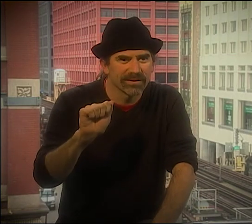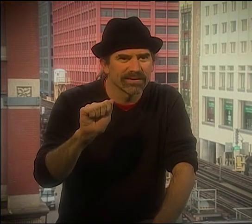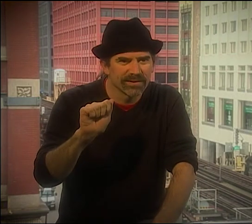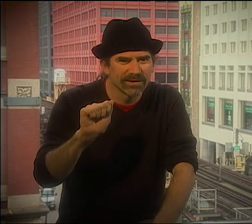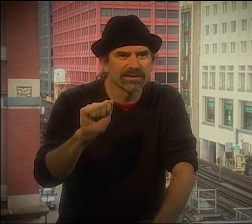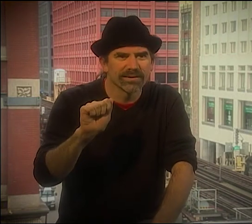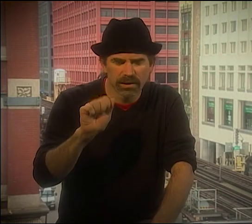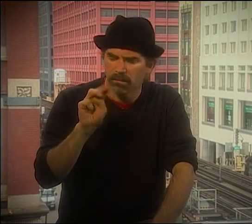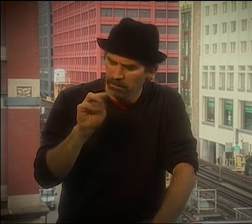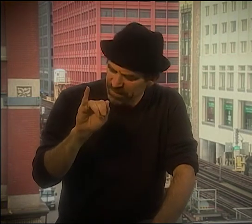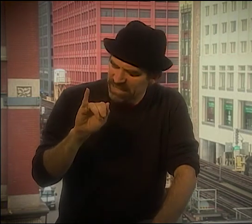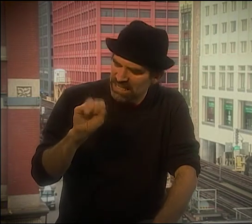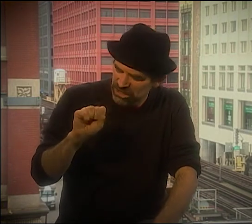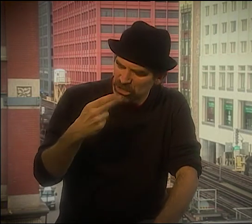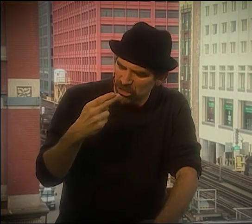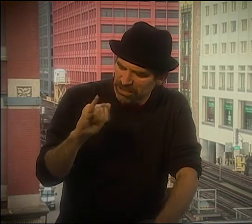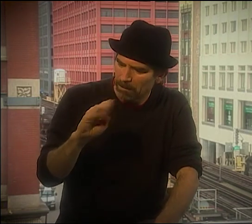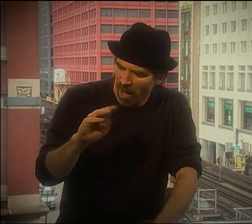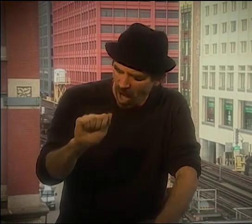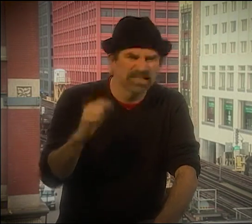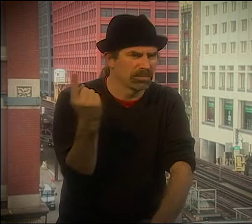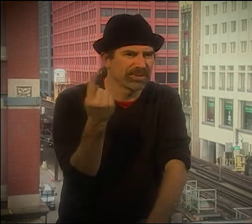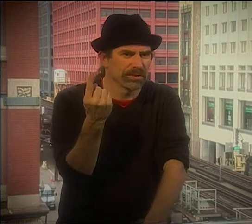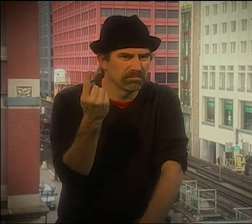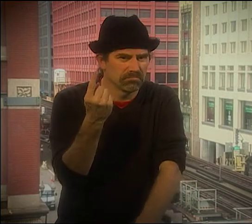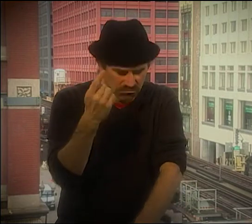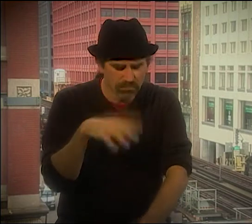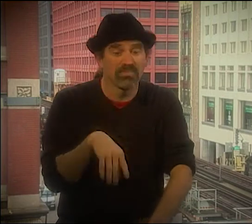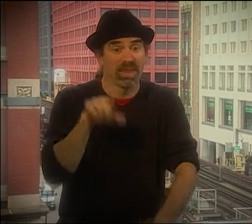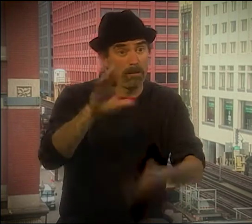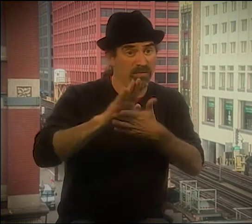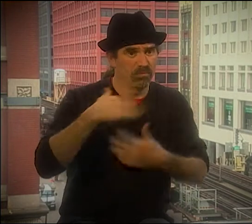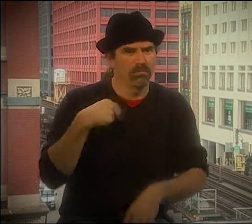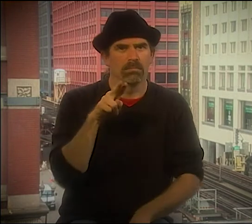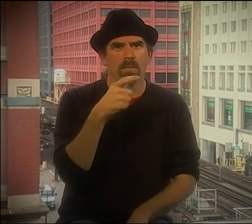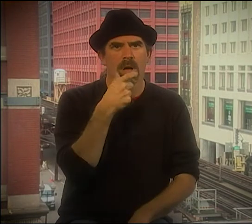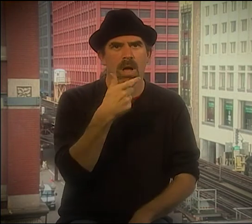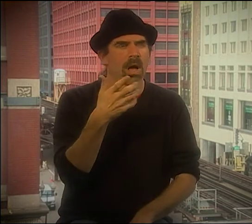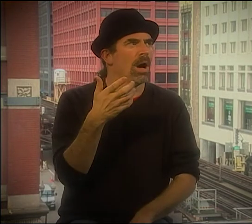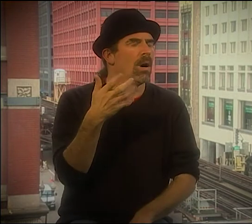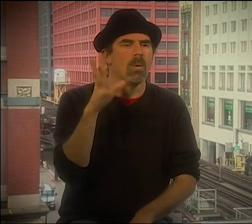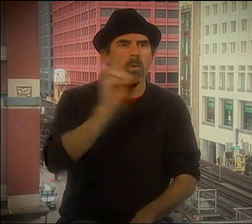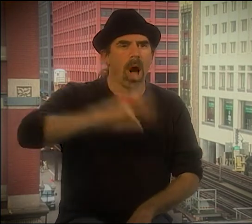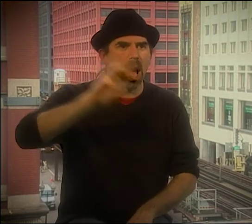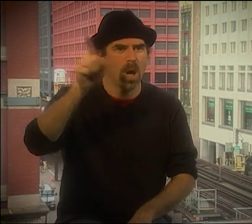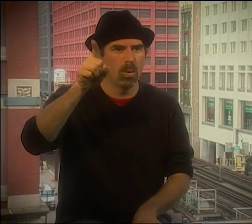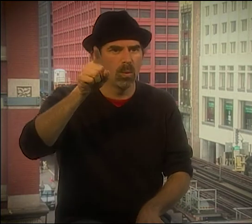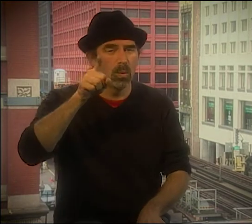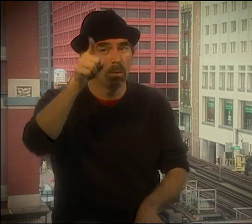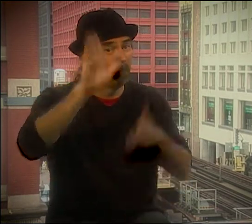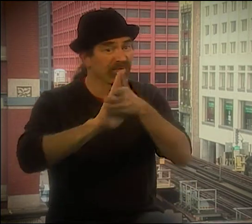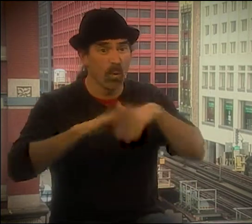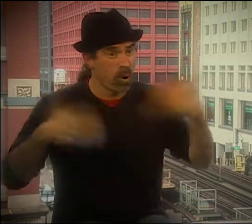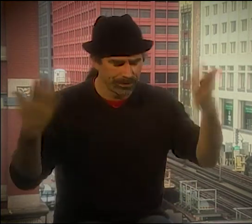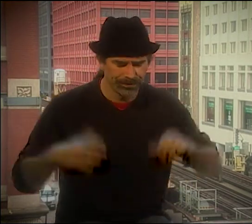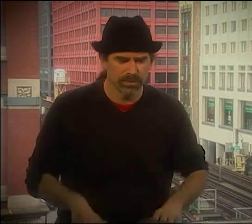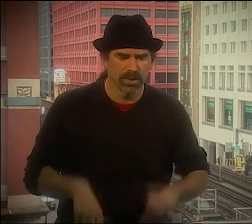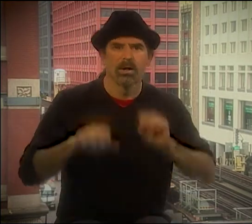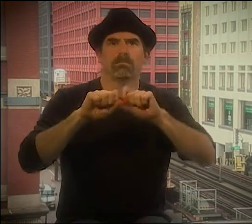I DON'T MEMBER THE POET'S NAME. AMISHA--MISHIMA? MISHIMA? MISHAMA?